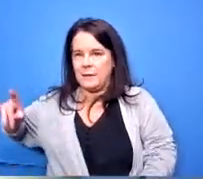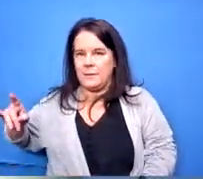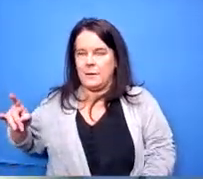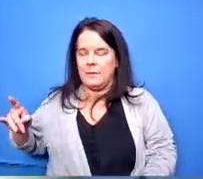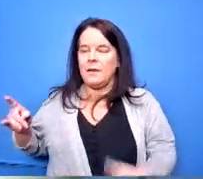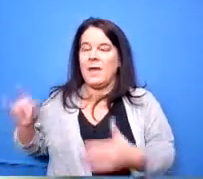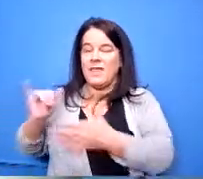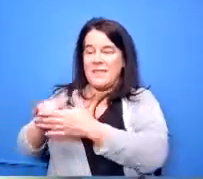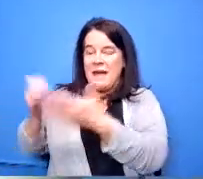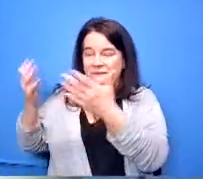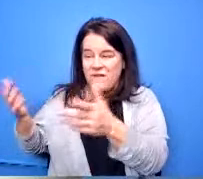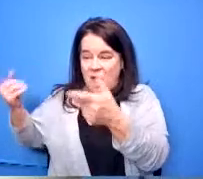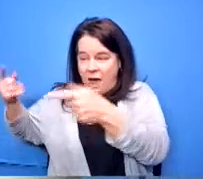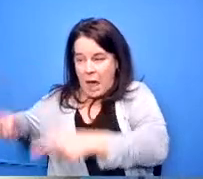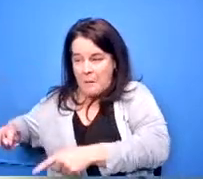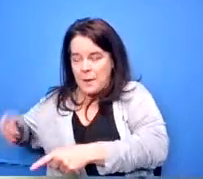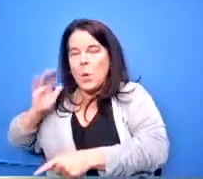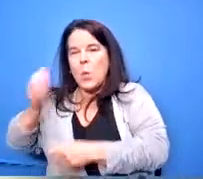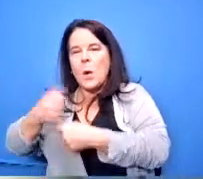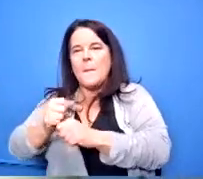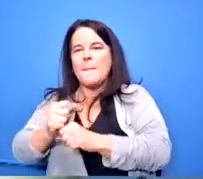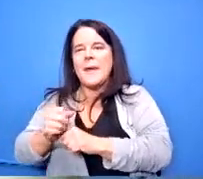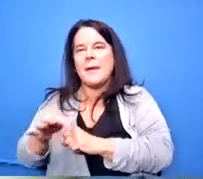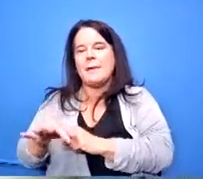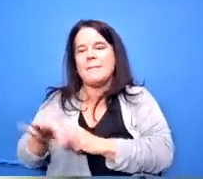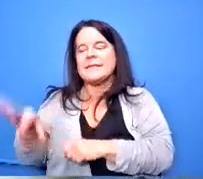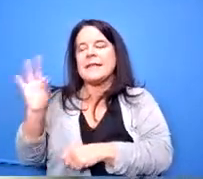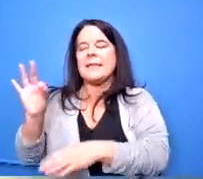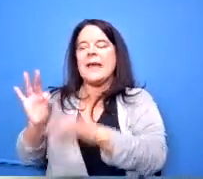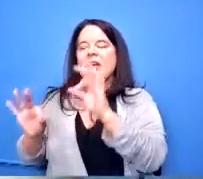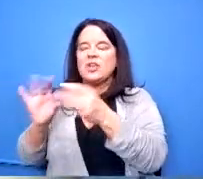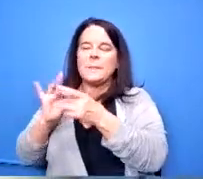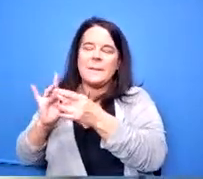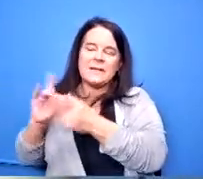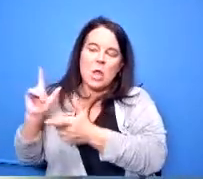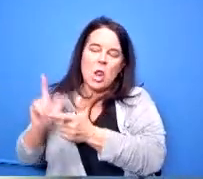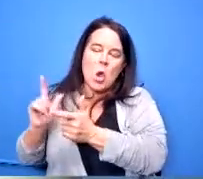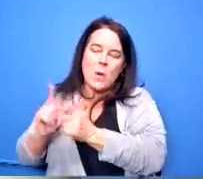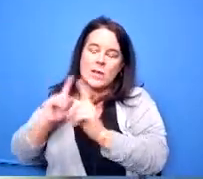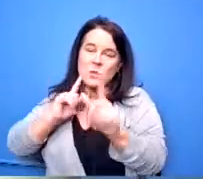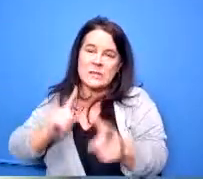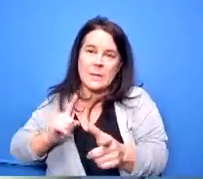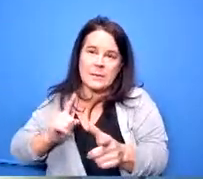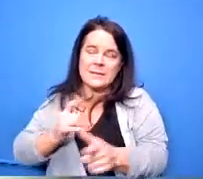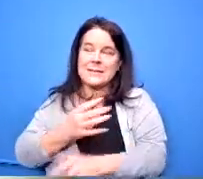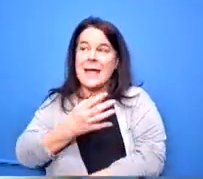selections based on the lowest responsive that also meets inclusion goals and they'll be awarded